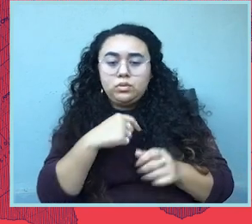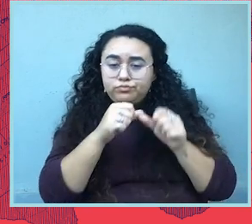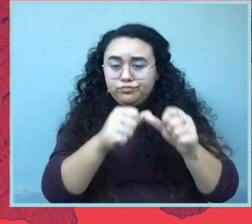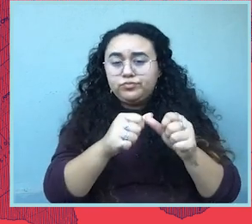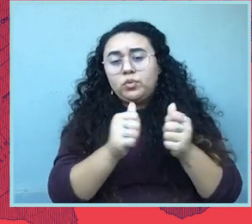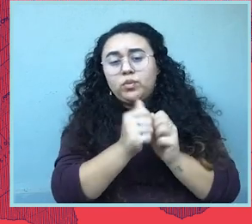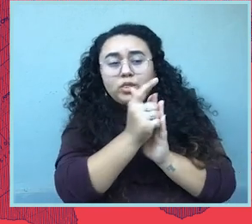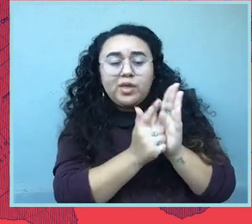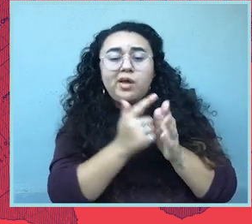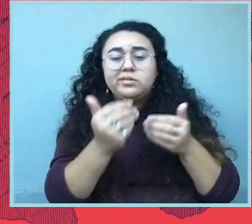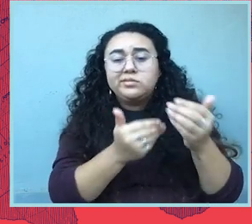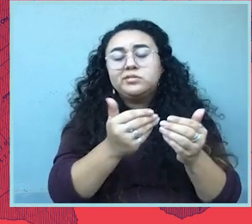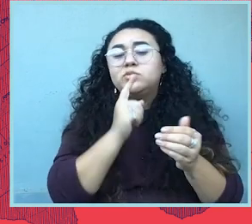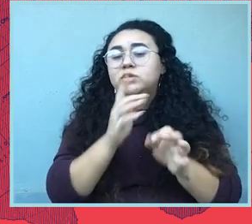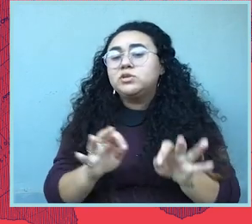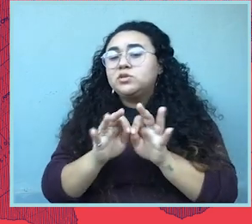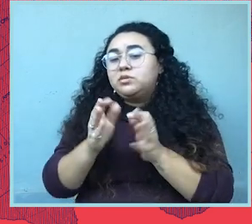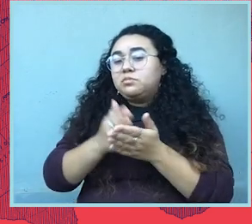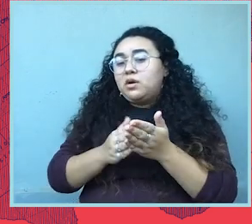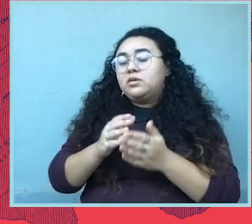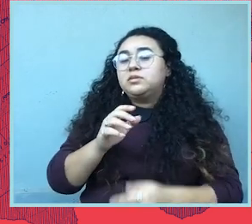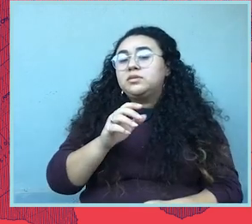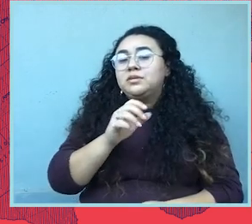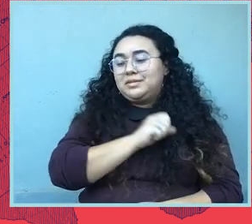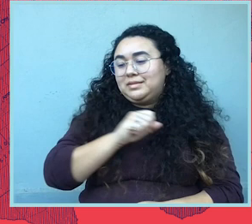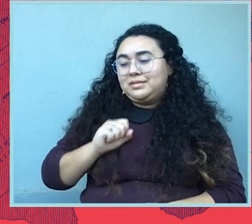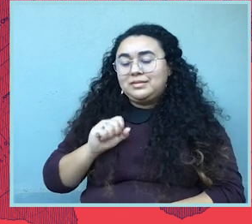And as we are proceeding with litigation, one of the other critical components is that